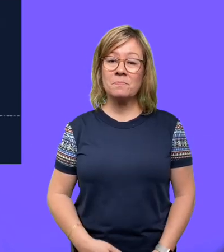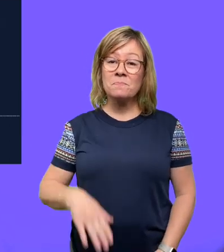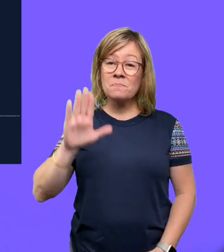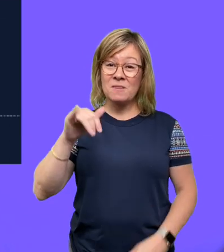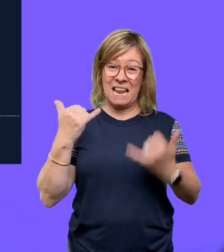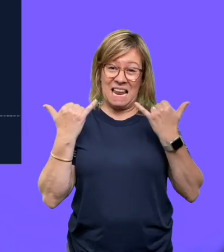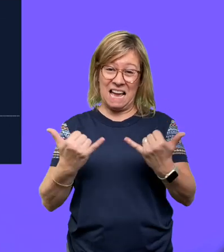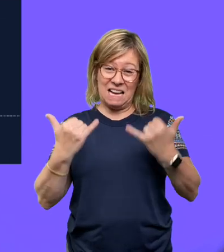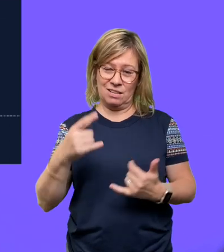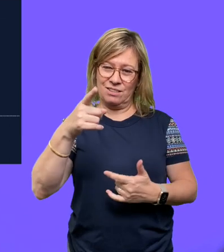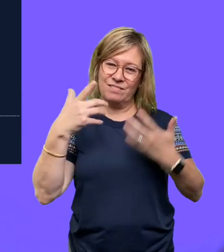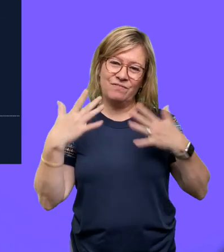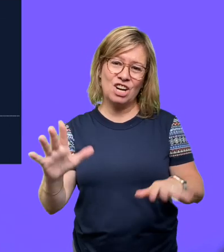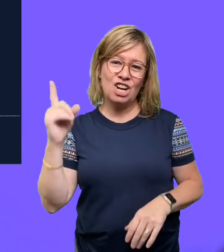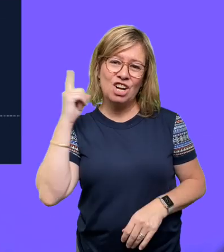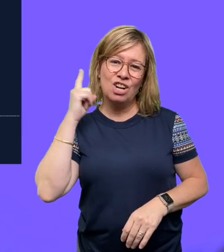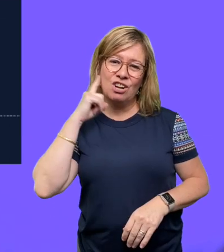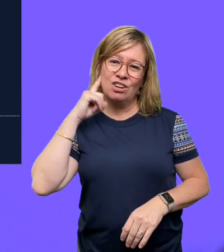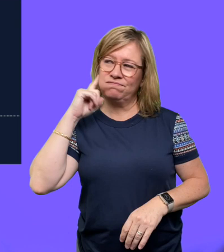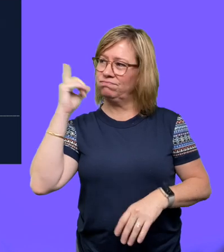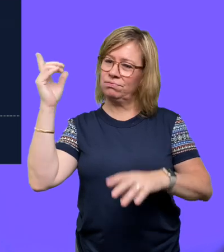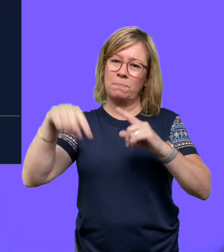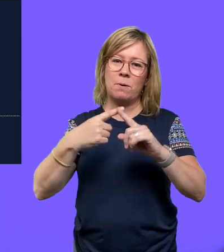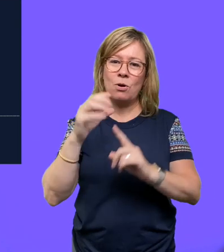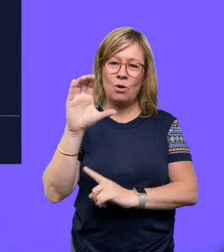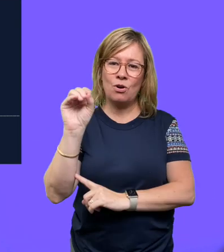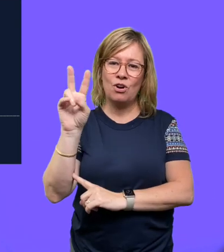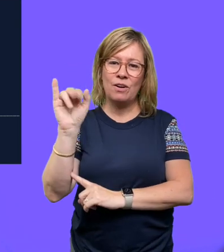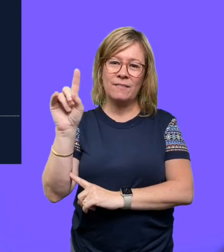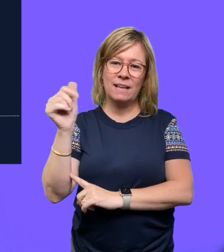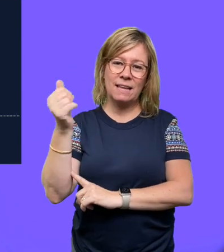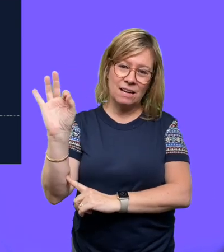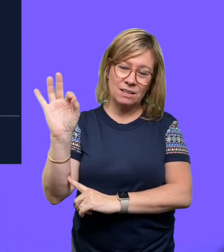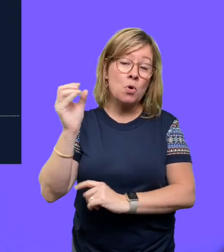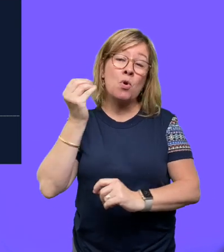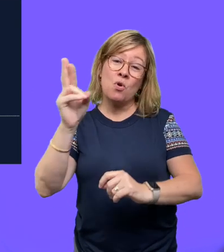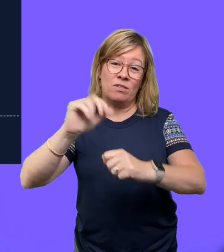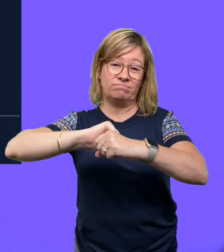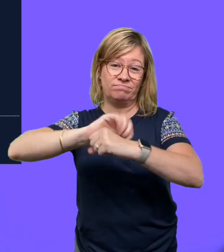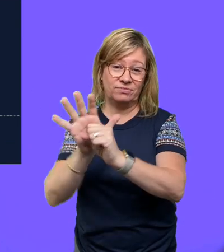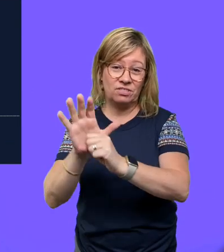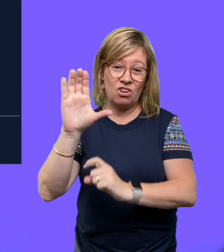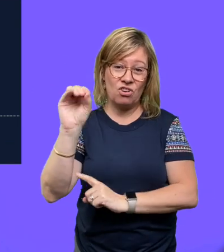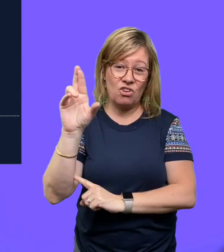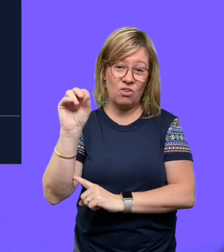By now you've definitely heard about Covid-19 or maybe its more common name